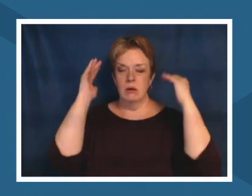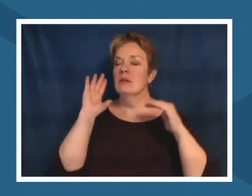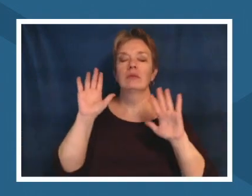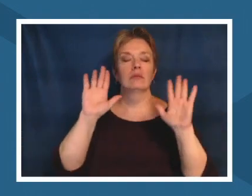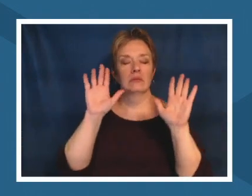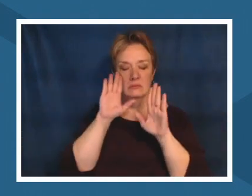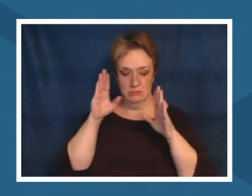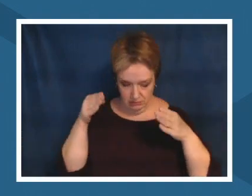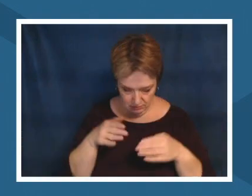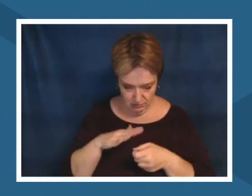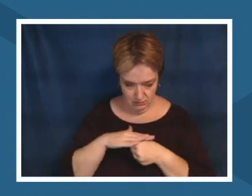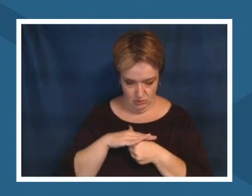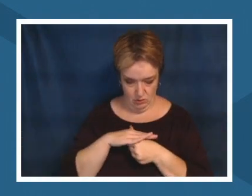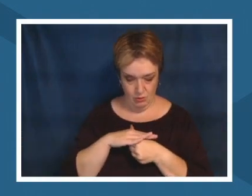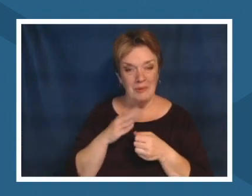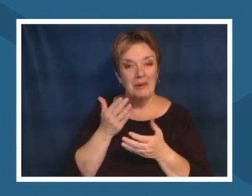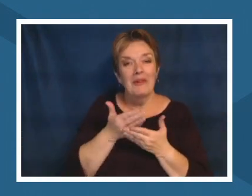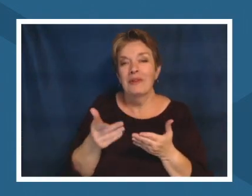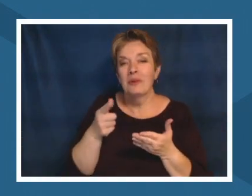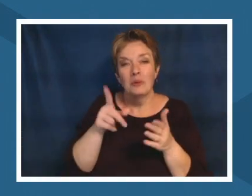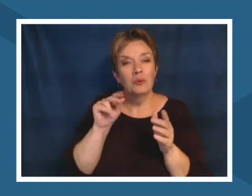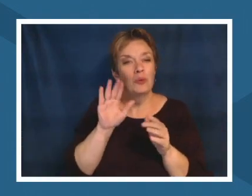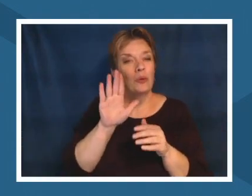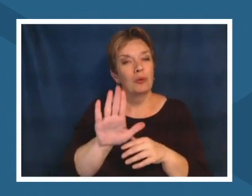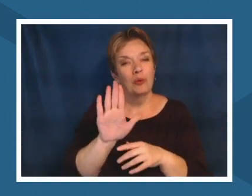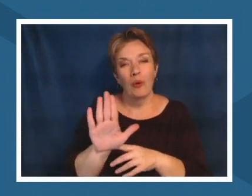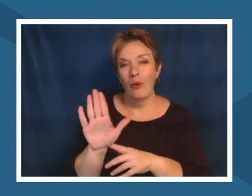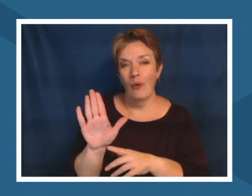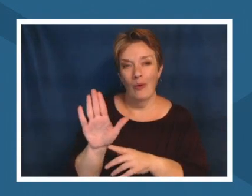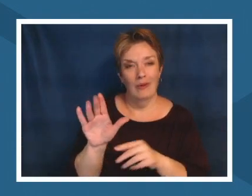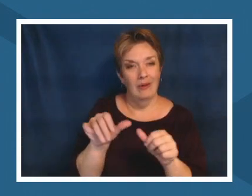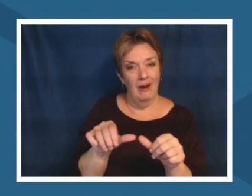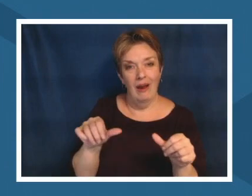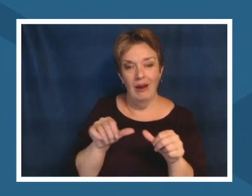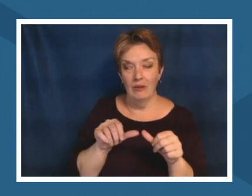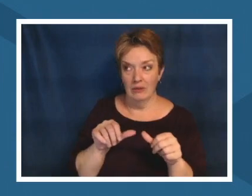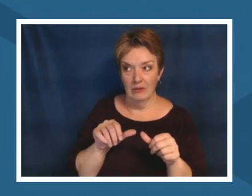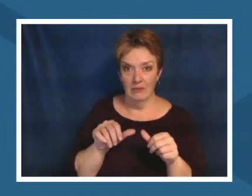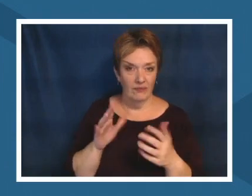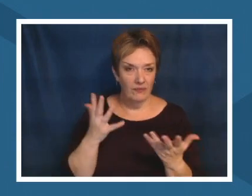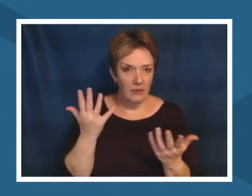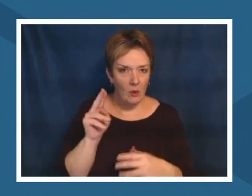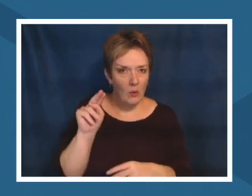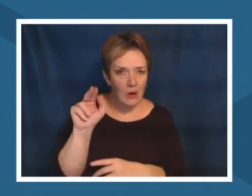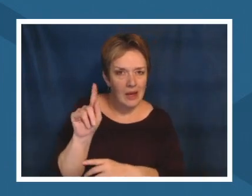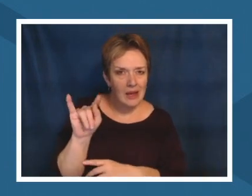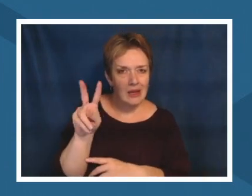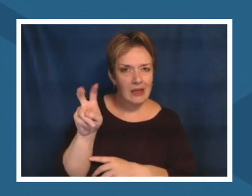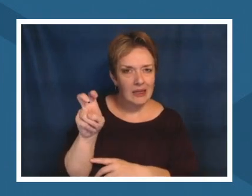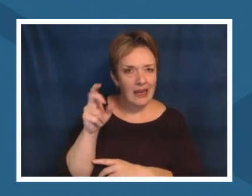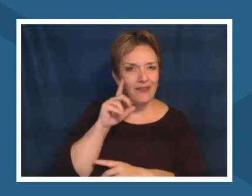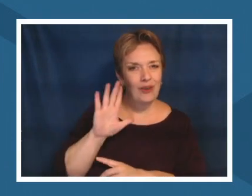own yard like what what are the native plants of your of your ecology